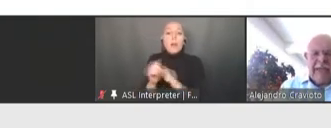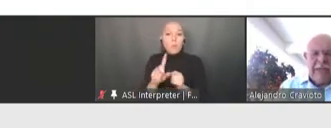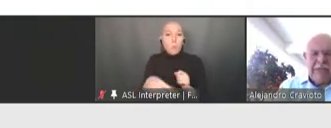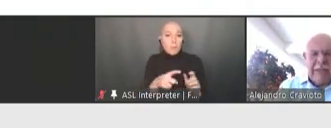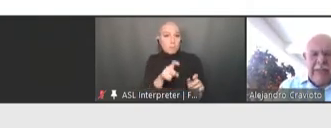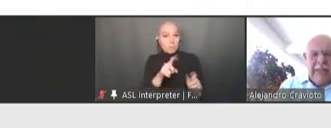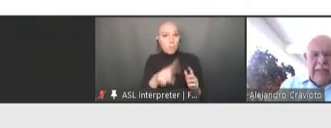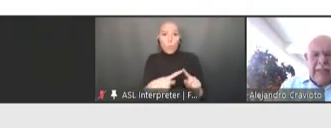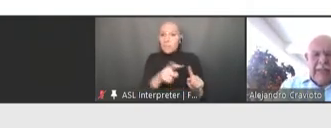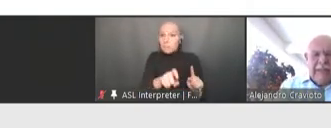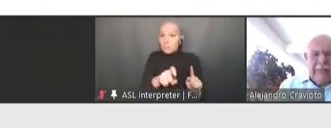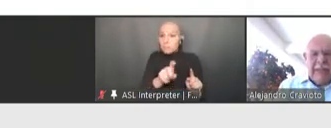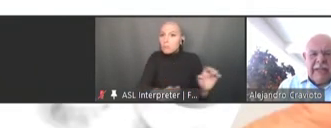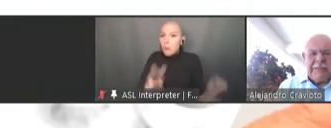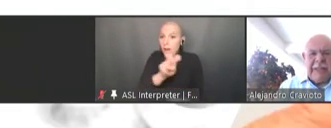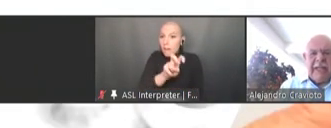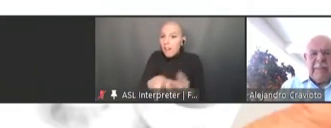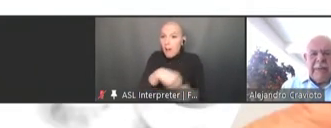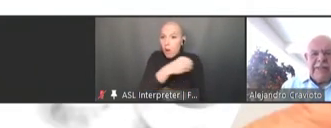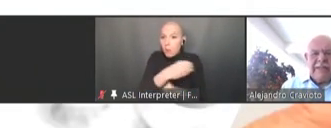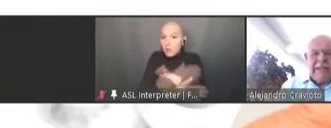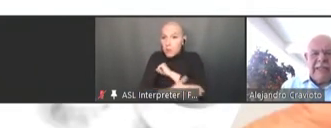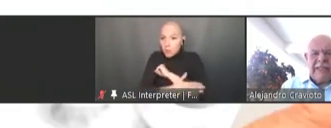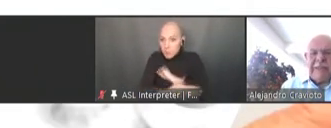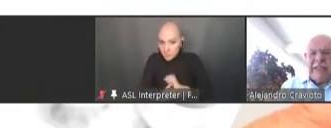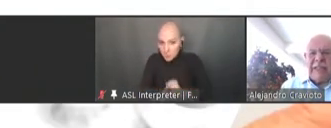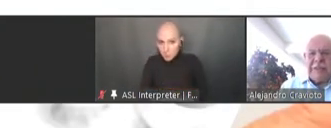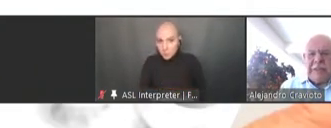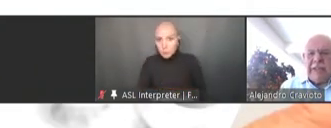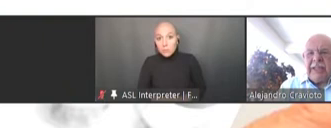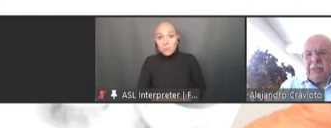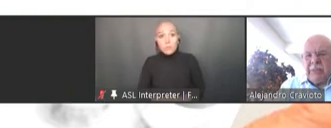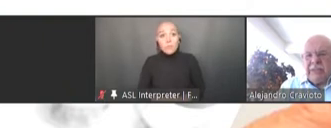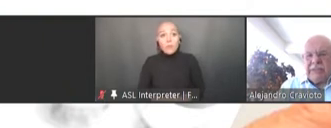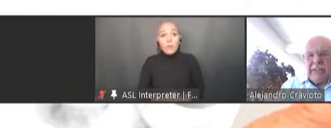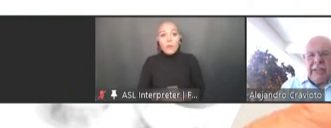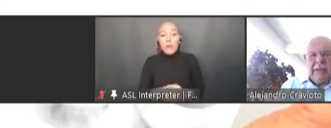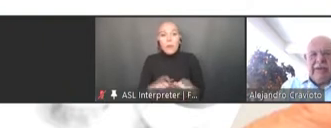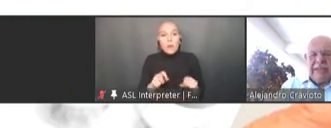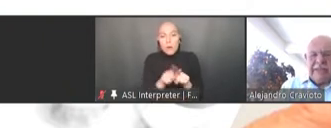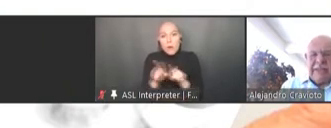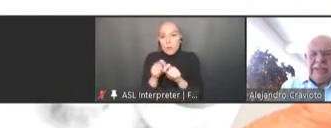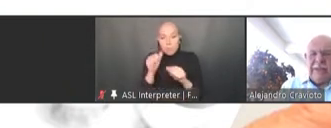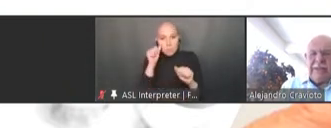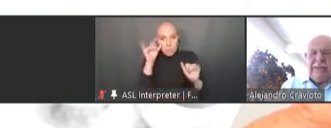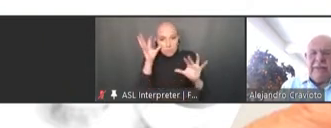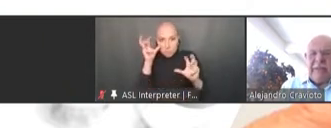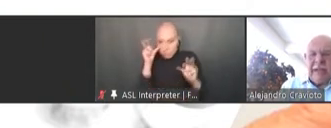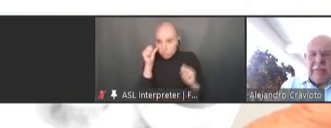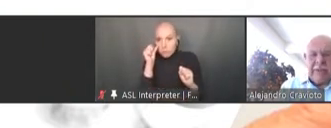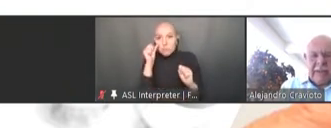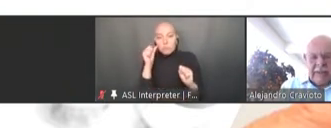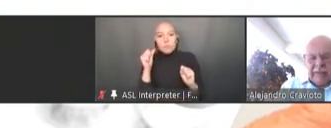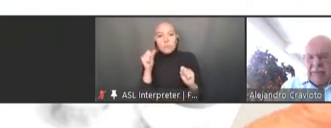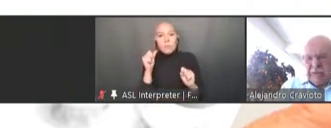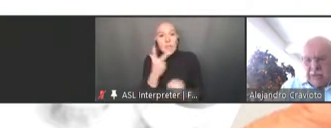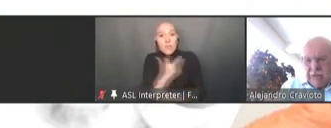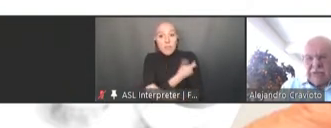next one, it -- what has been amazing has been the speed at which vaccines have been developed, drugs